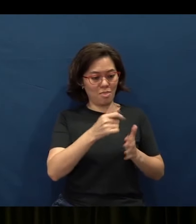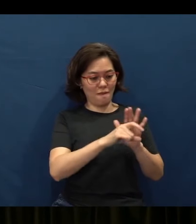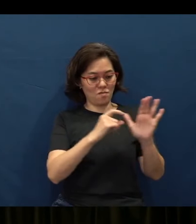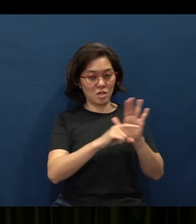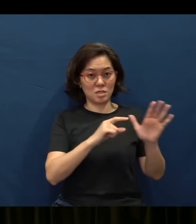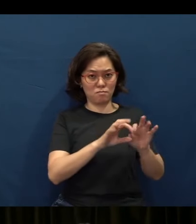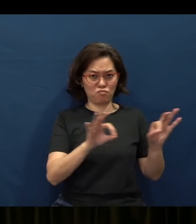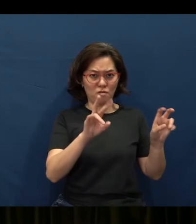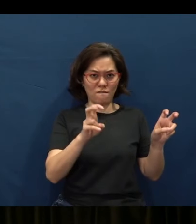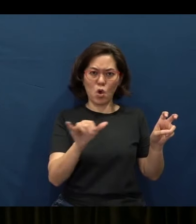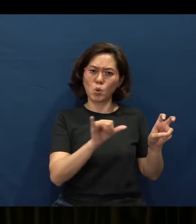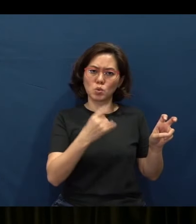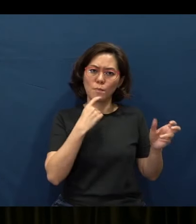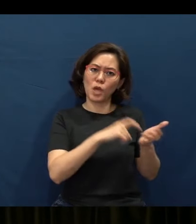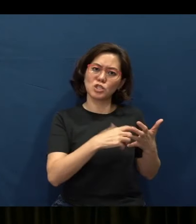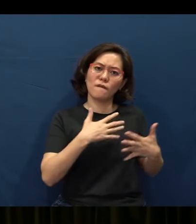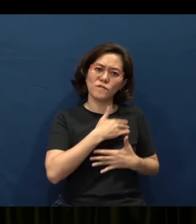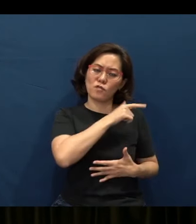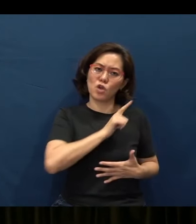they also talked about the fear of the Lord and wisdom.